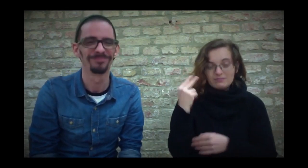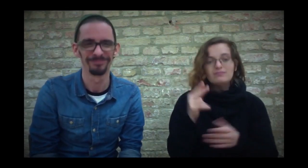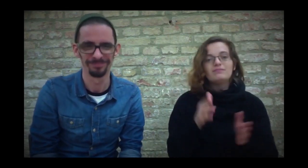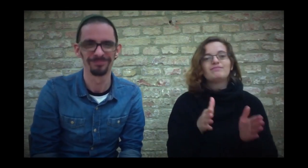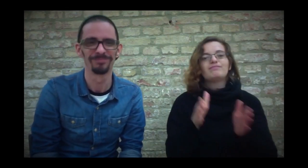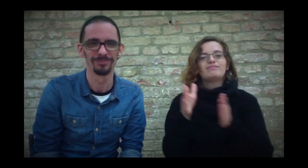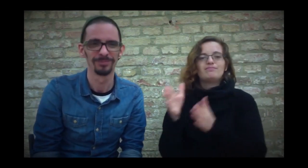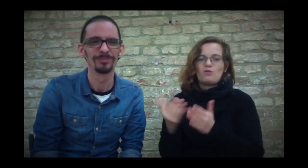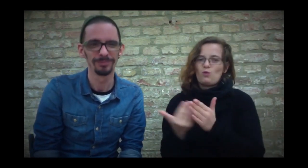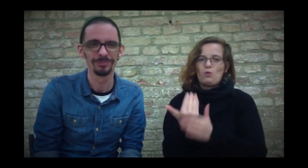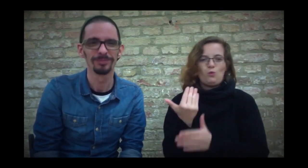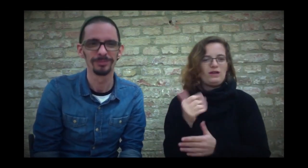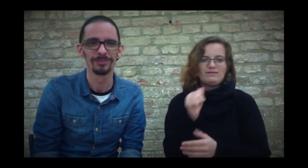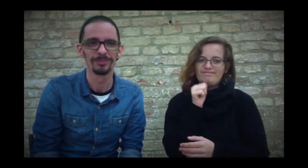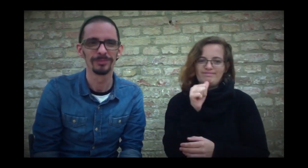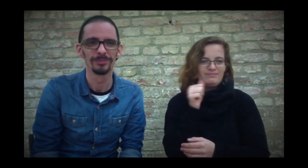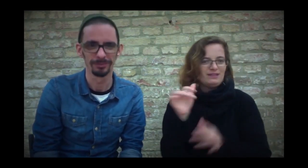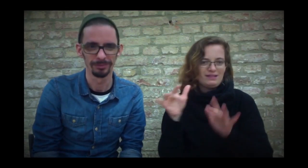and in the new one, they haven't it anymore.